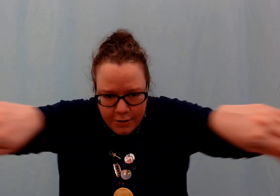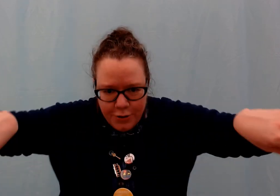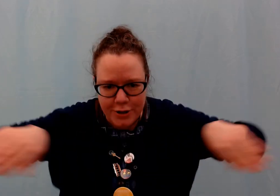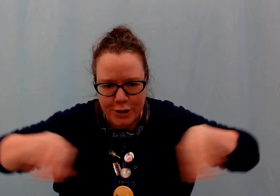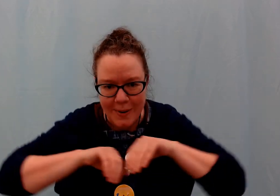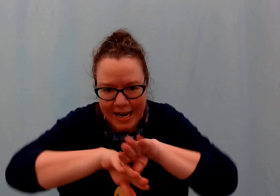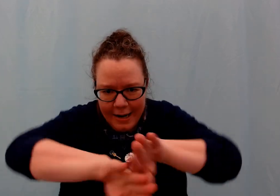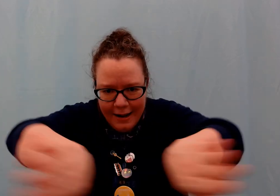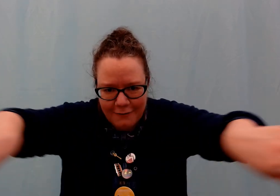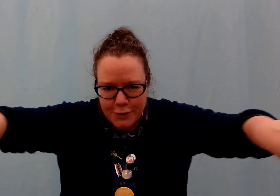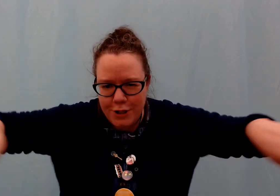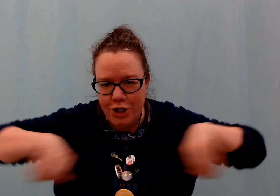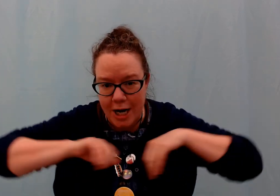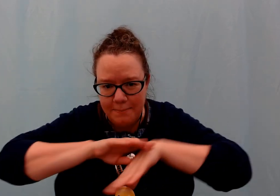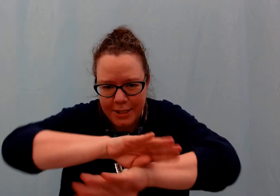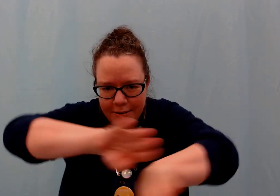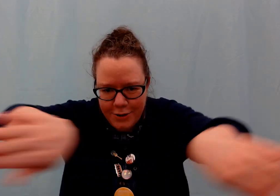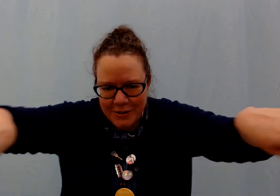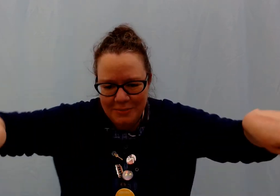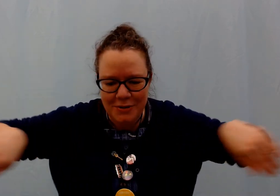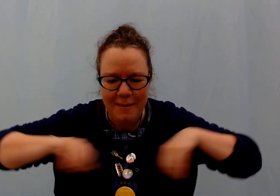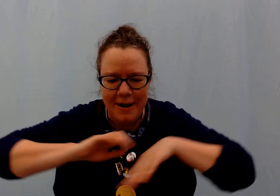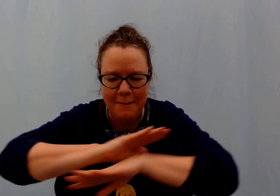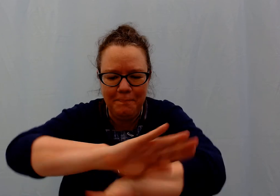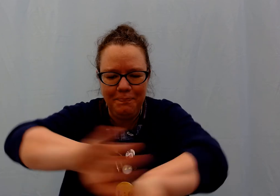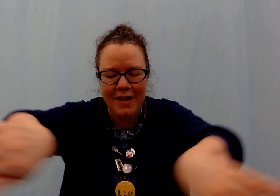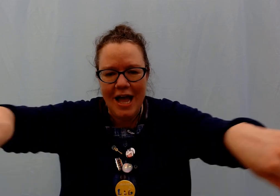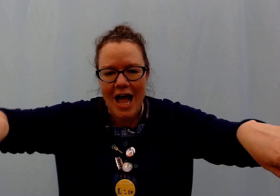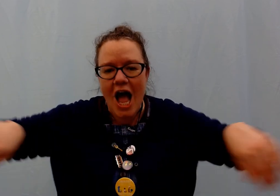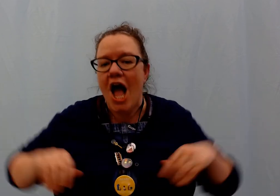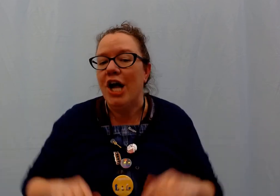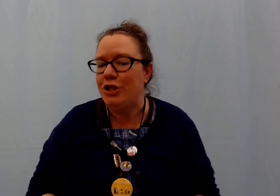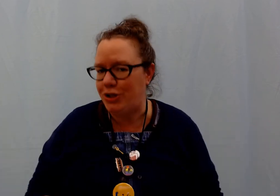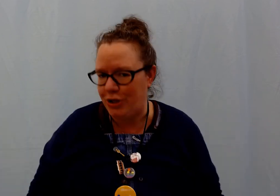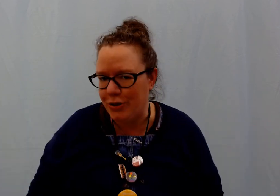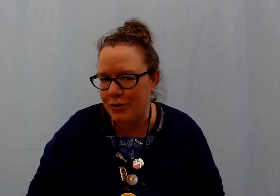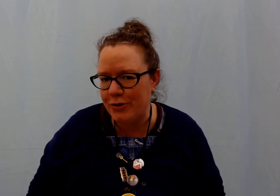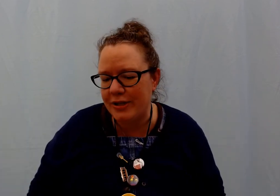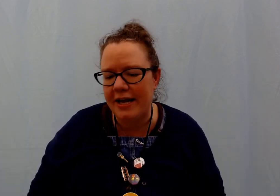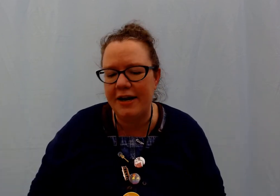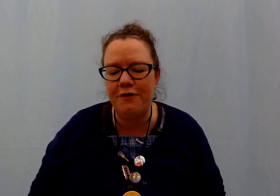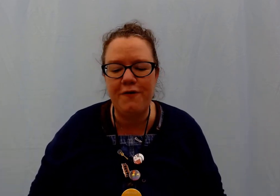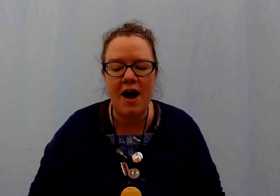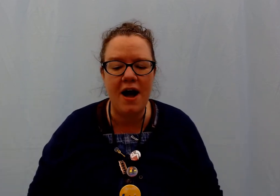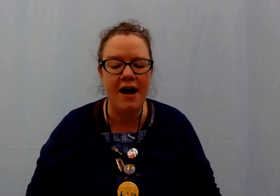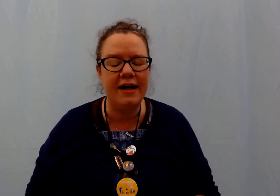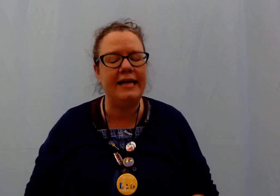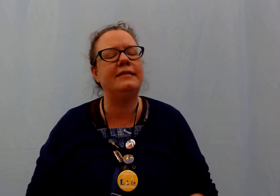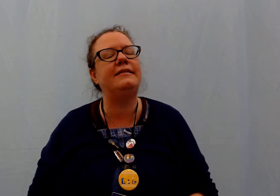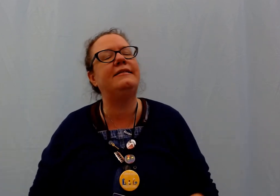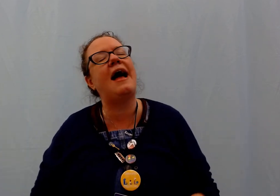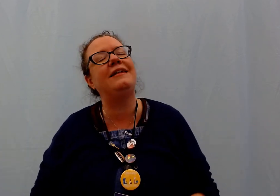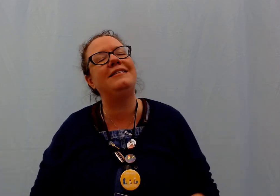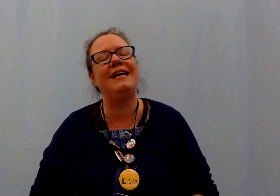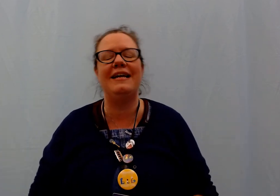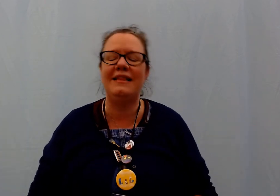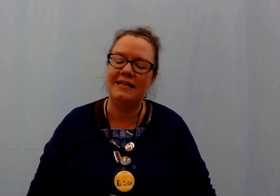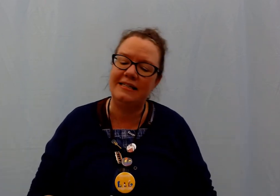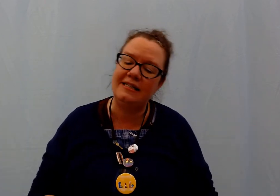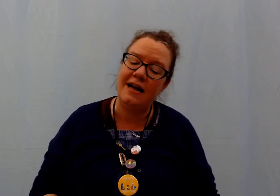do your swimming after you jumped! do some swimming! two little froggies sat in the sun